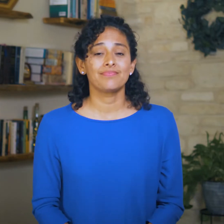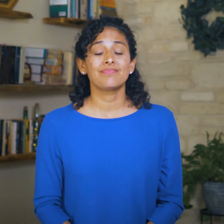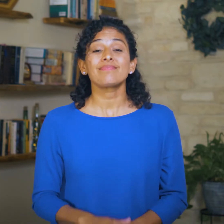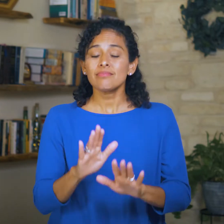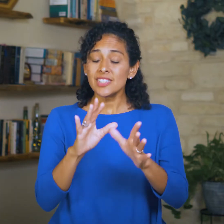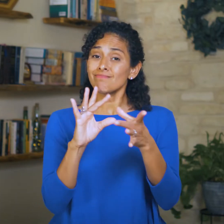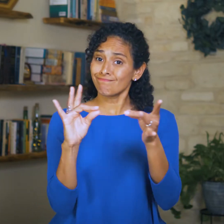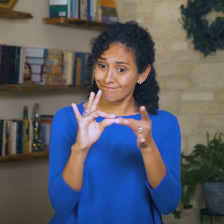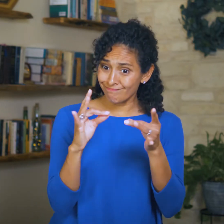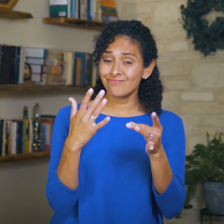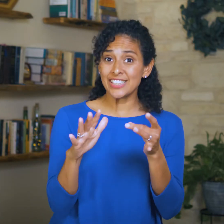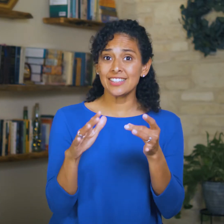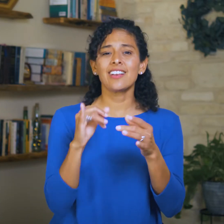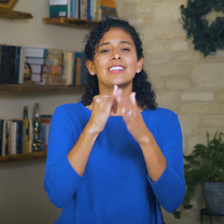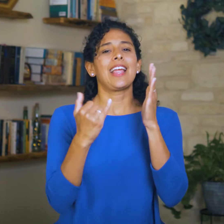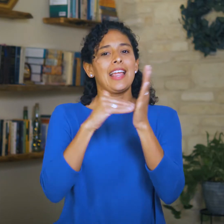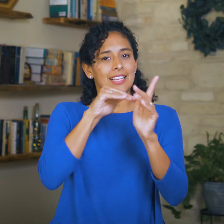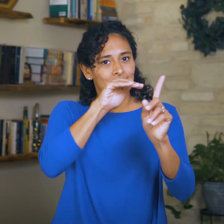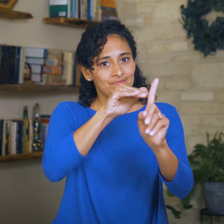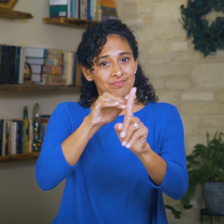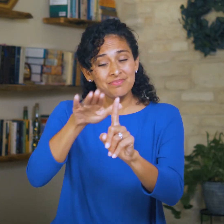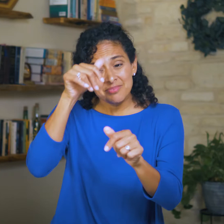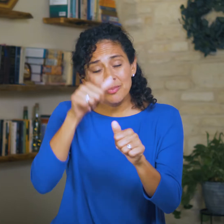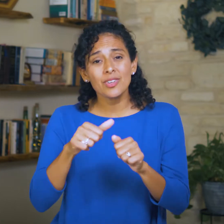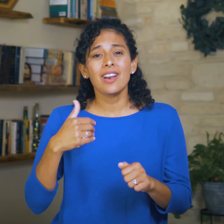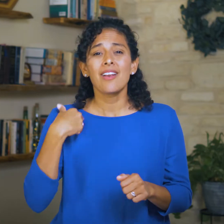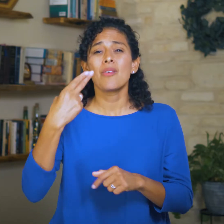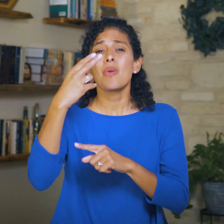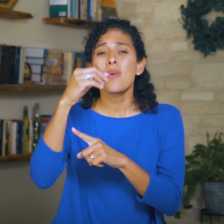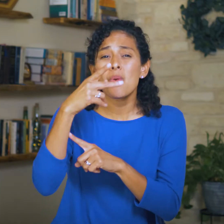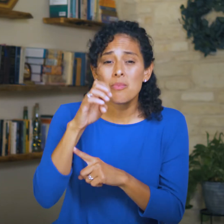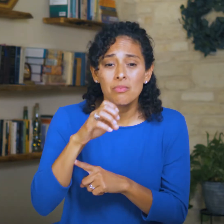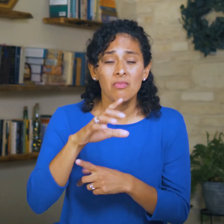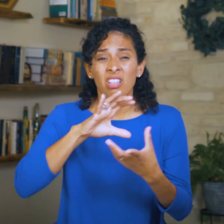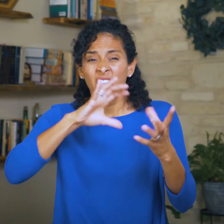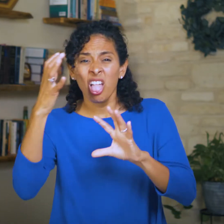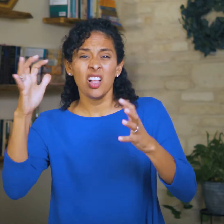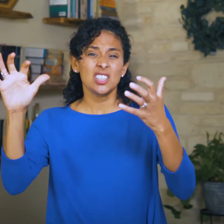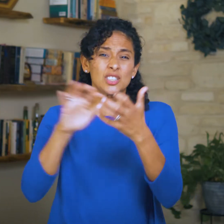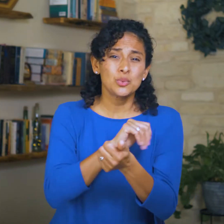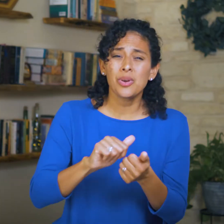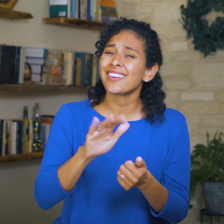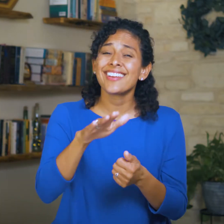Then, as he always does, he reminds them of the message of hope beyond the desolation: